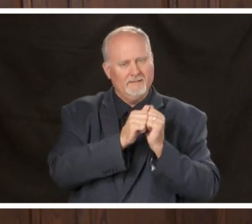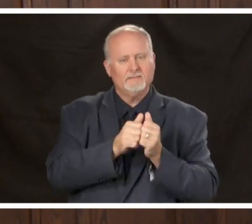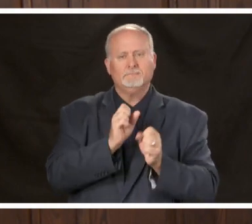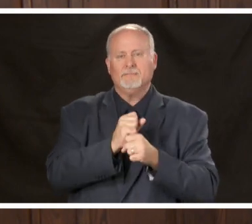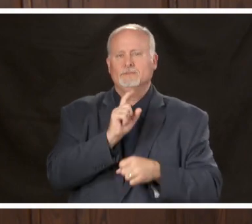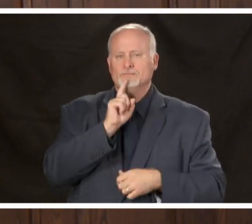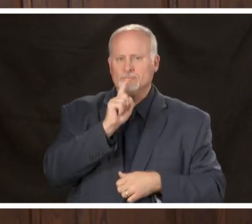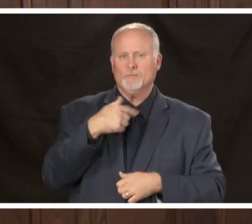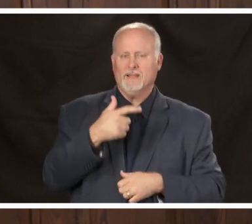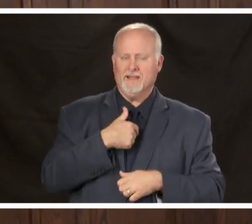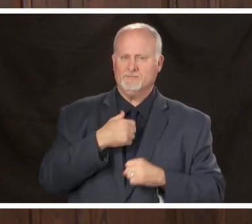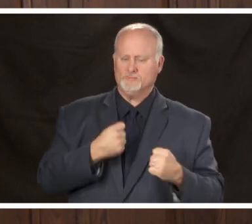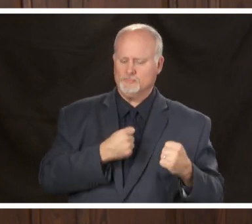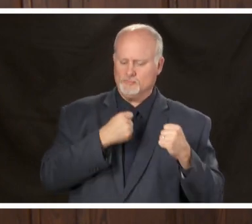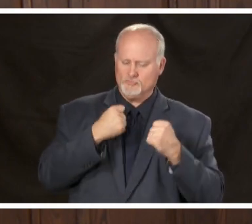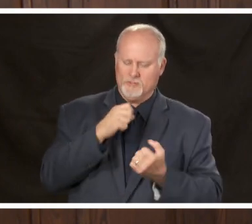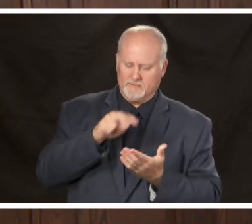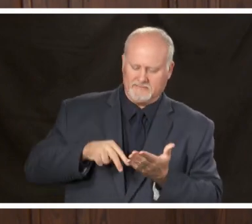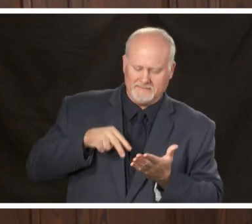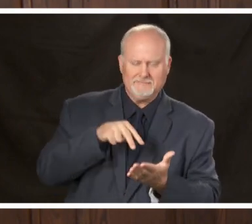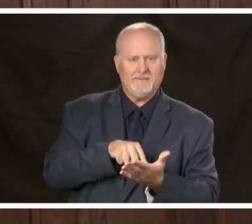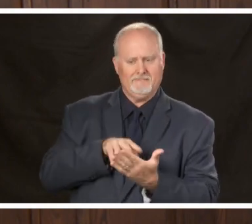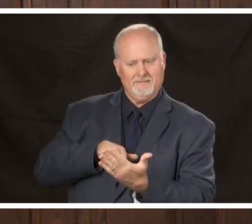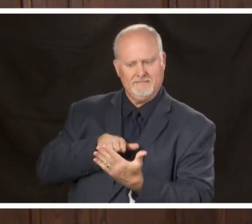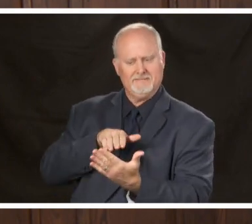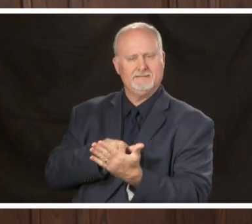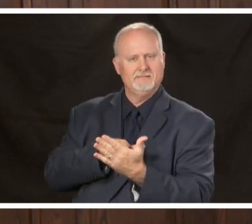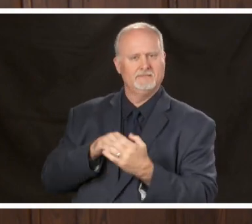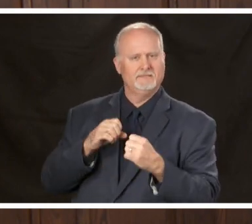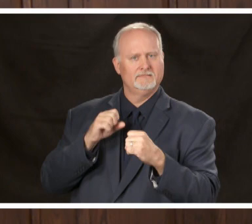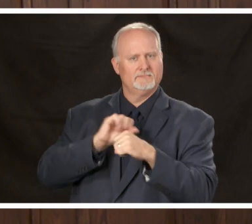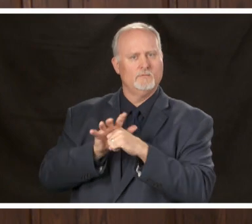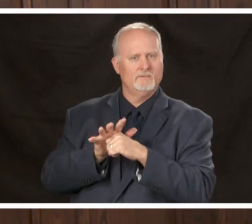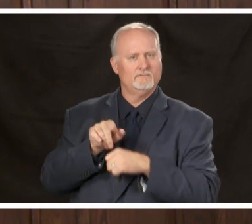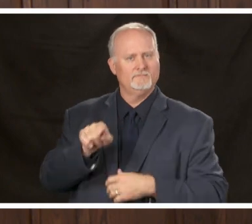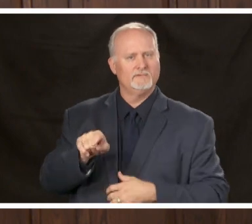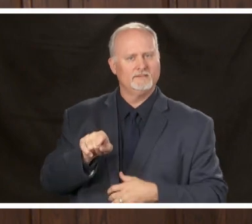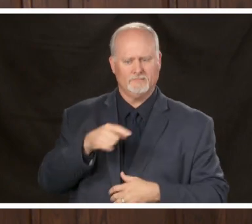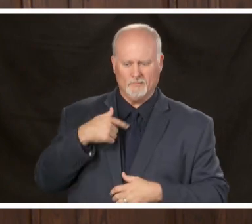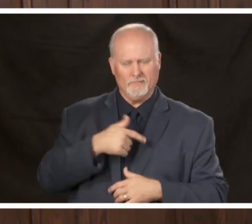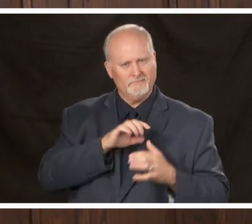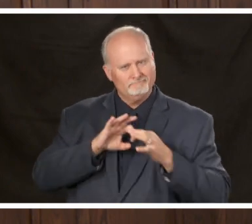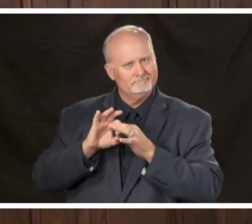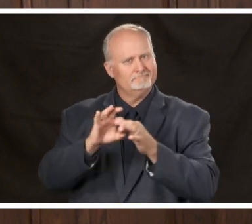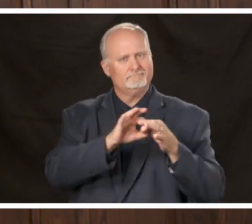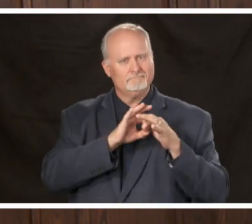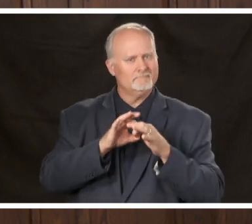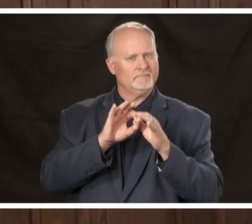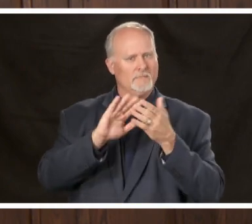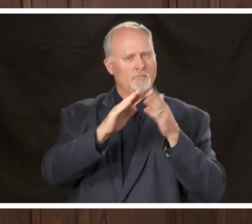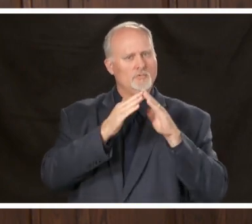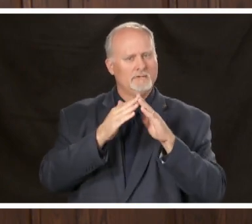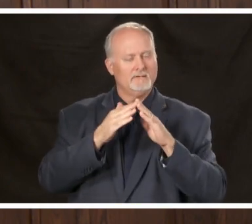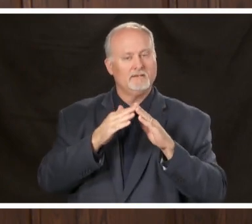fight against COVID-19 as a community due to social distancing protocols we've